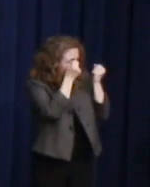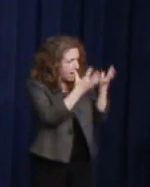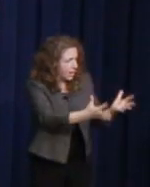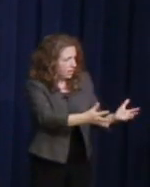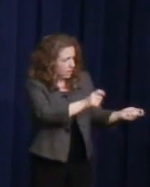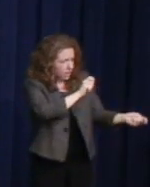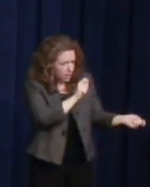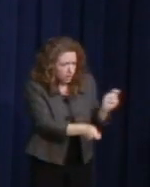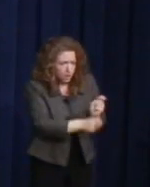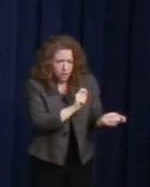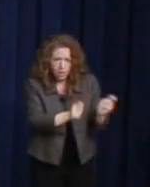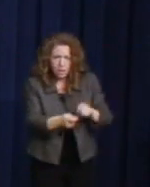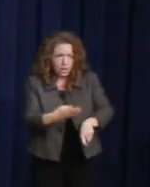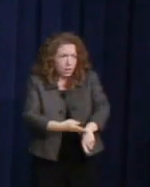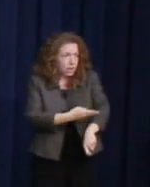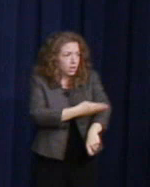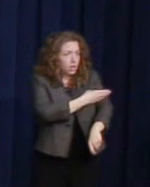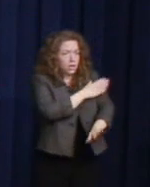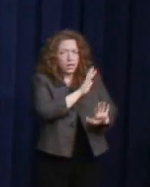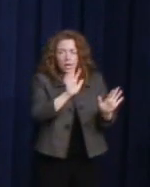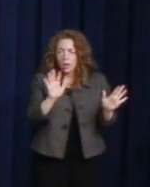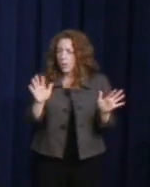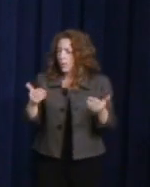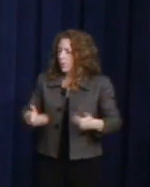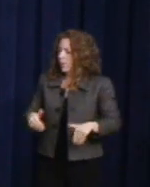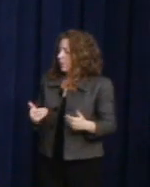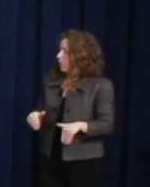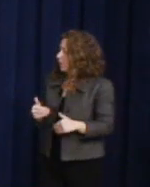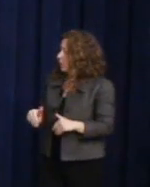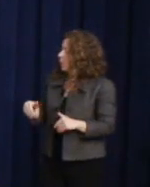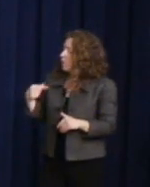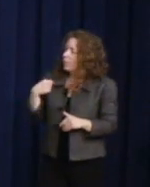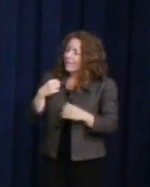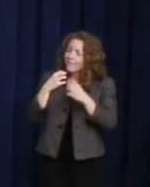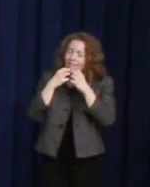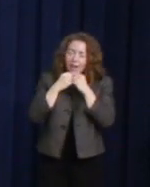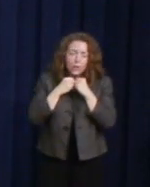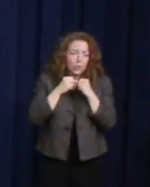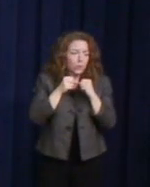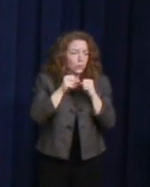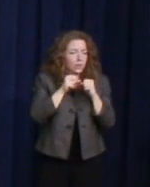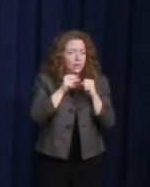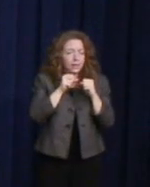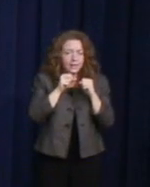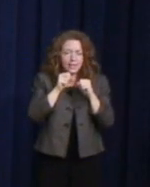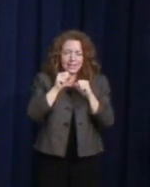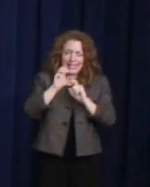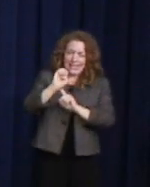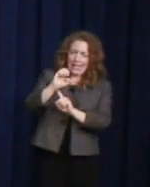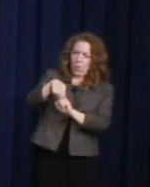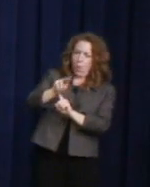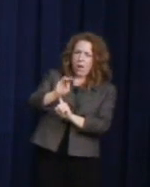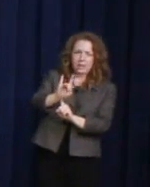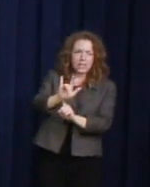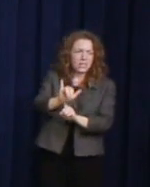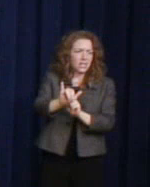to the fundamental American value of equality. That's why John, your remarks were so great. Because Harvey was a leader.